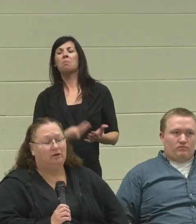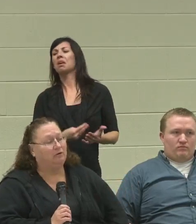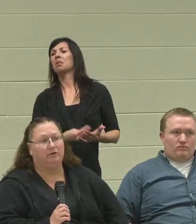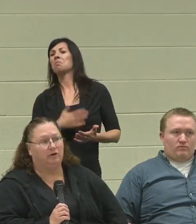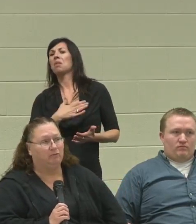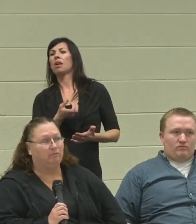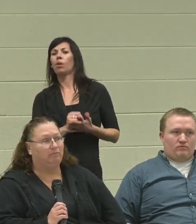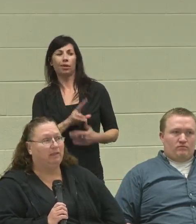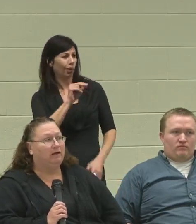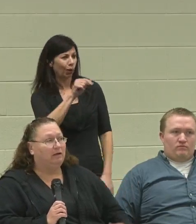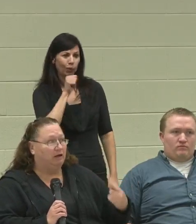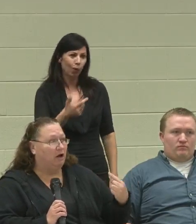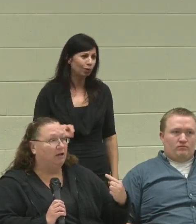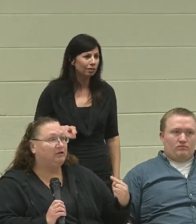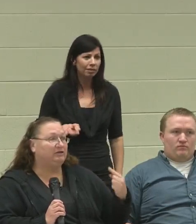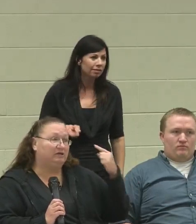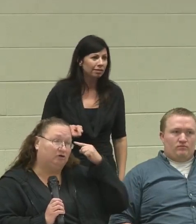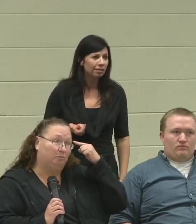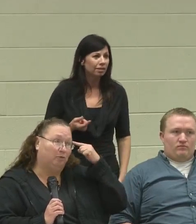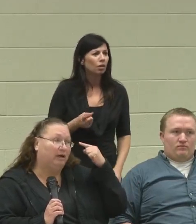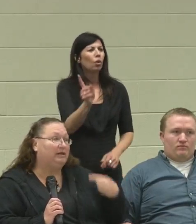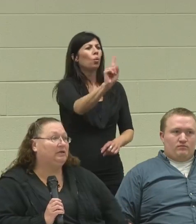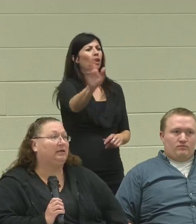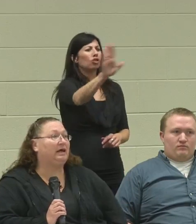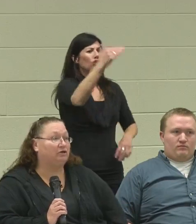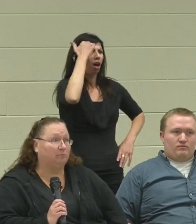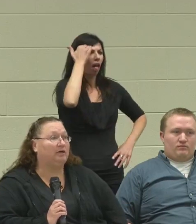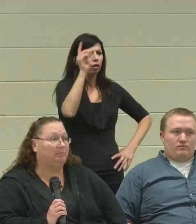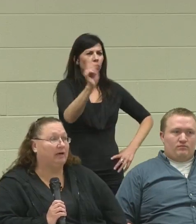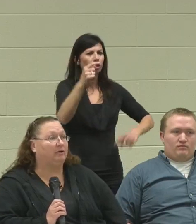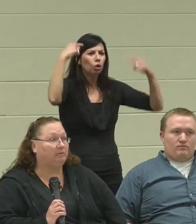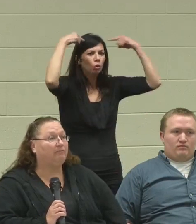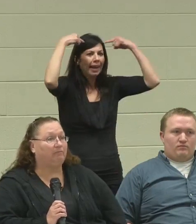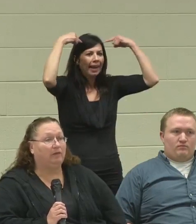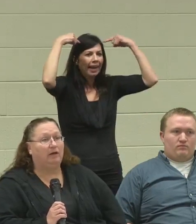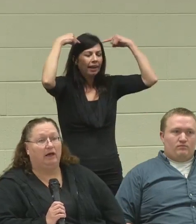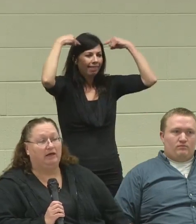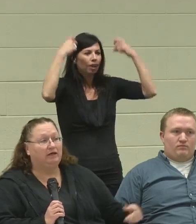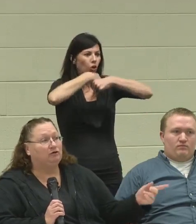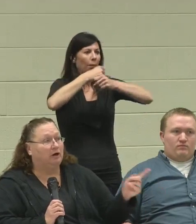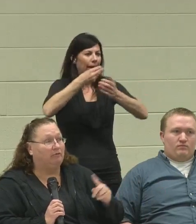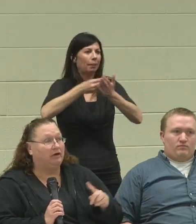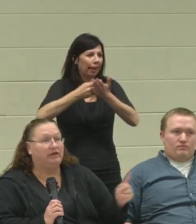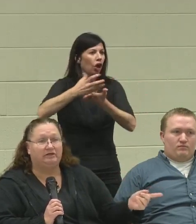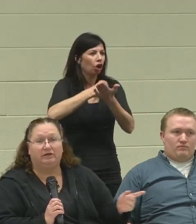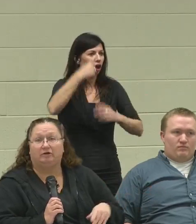(Parent) "No you don't." The knowledge is in your brain. That's your money maker, and each of our kids here